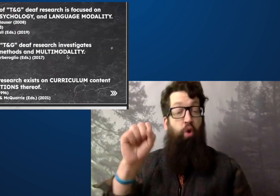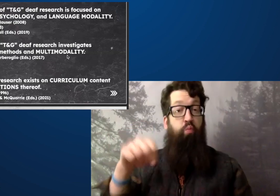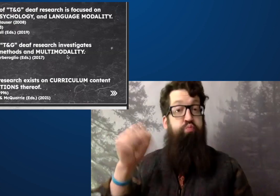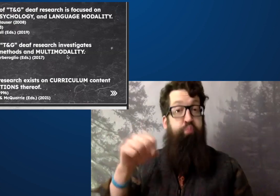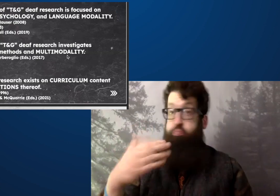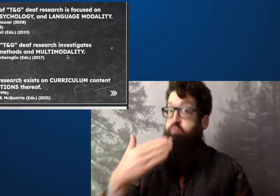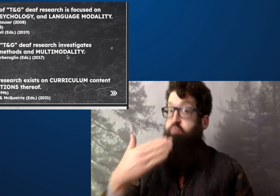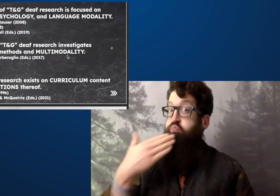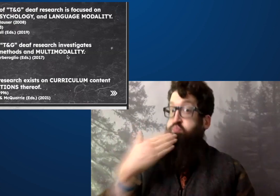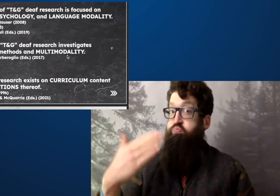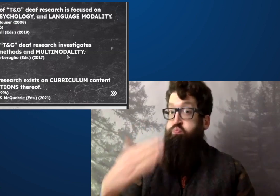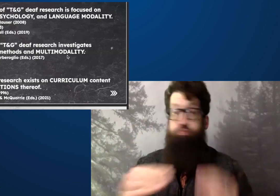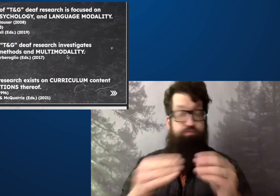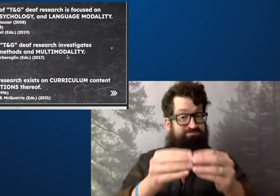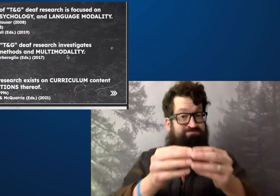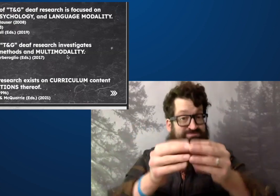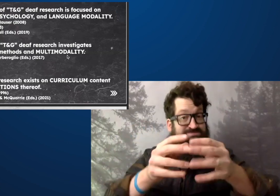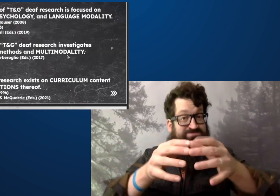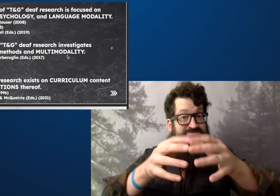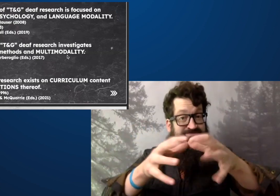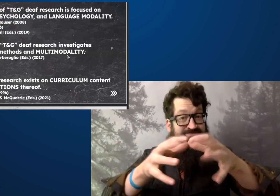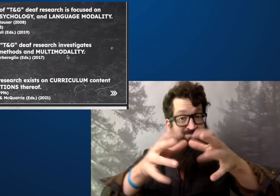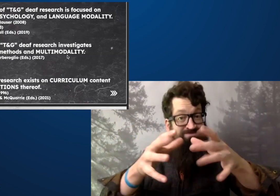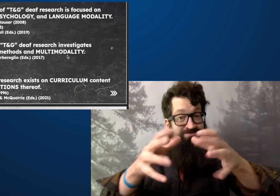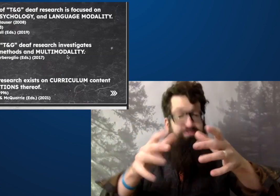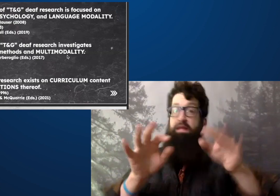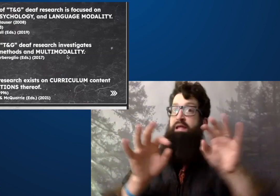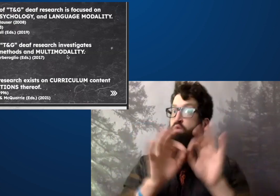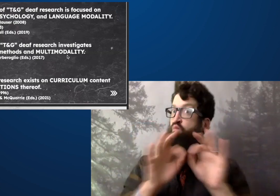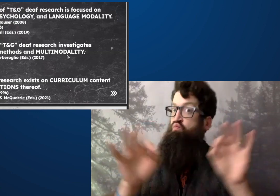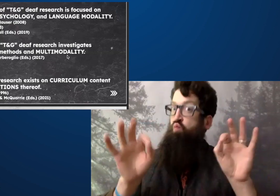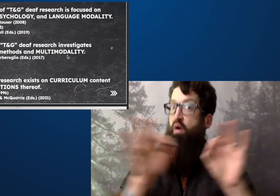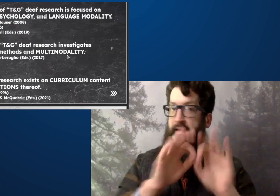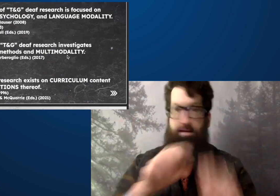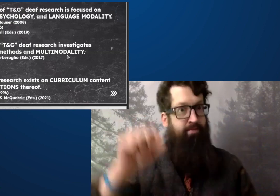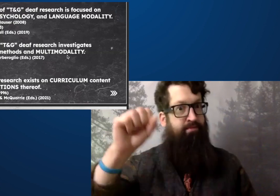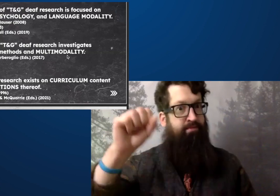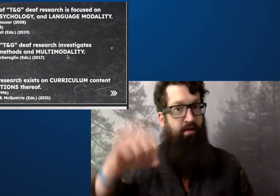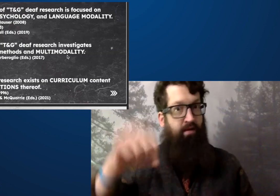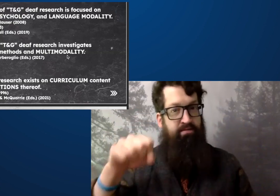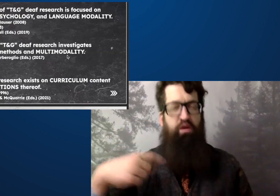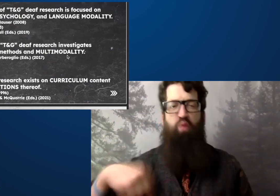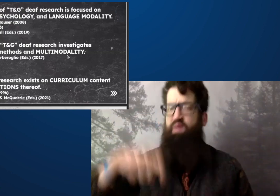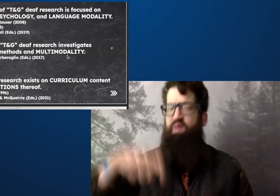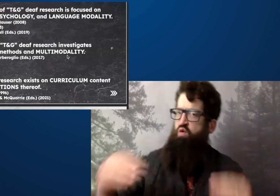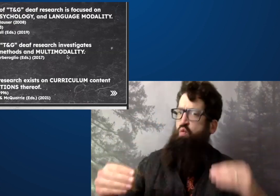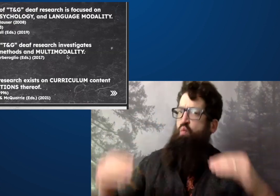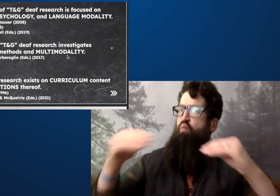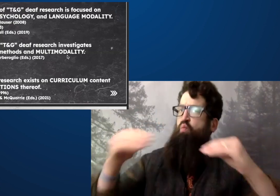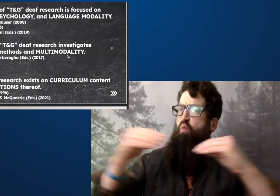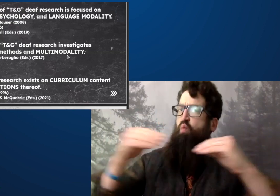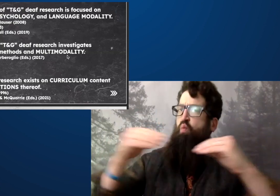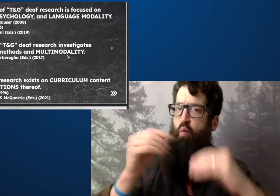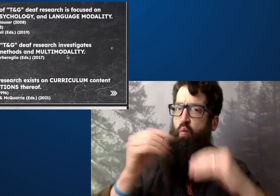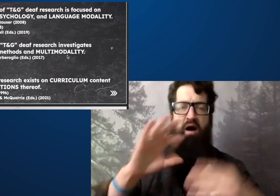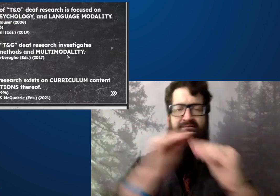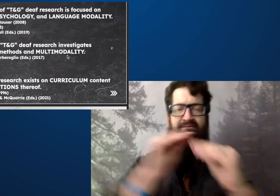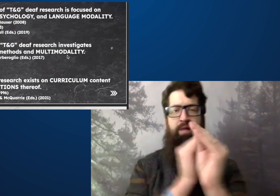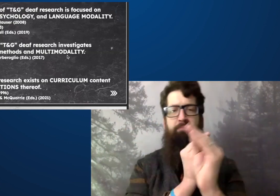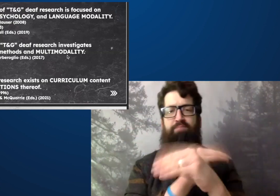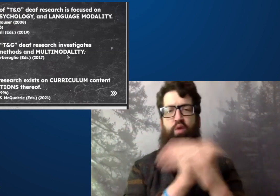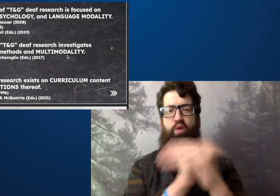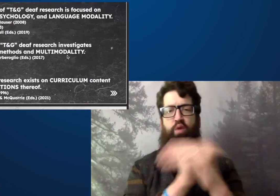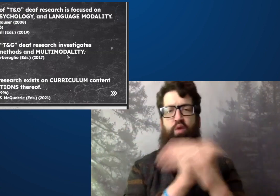And so the PNG research is vast and growing and it is critical.